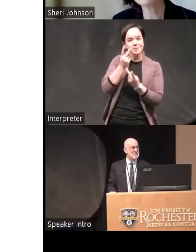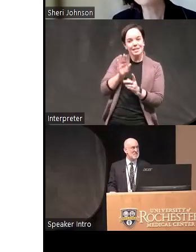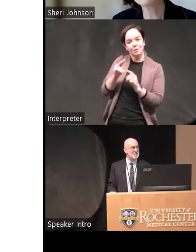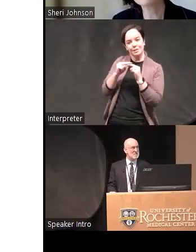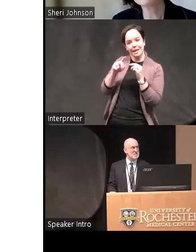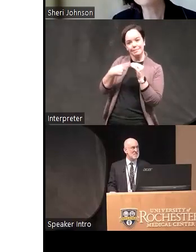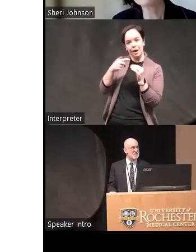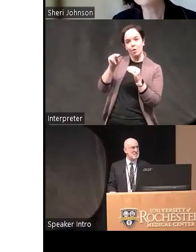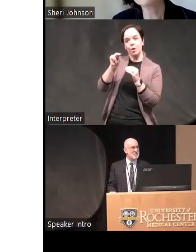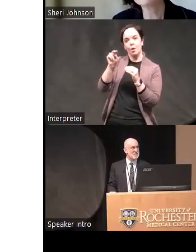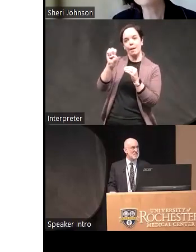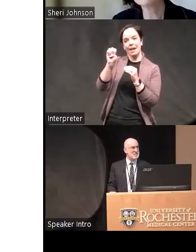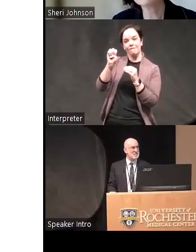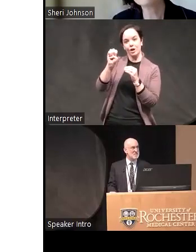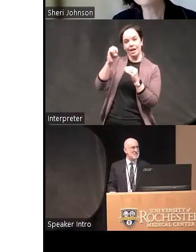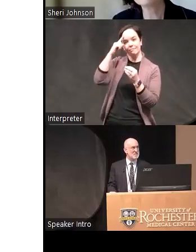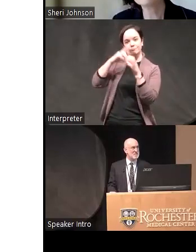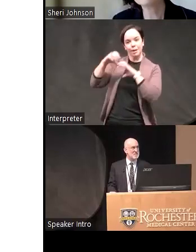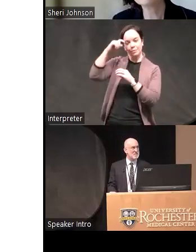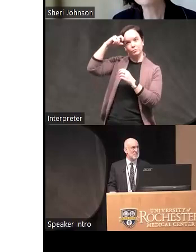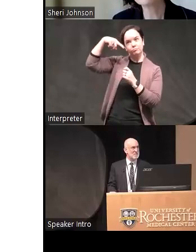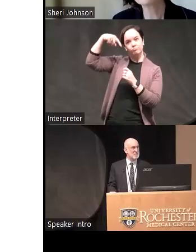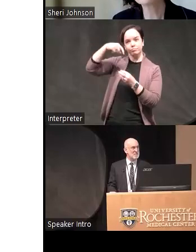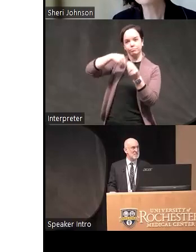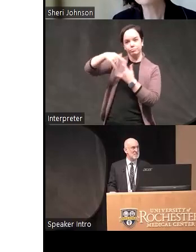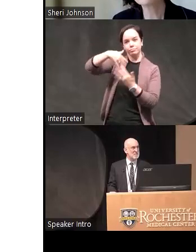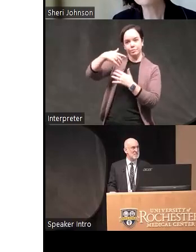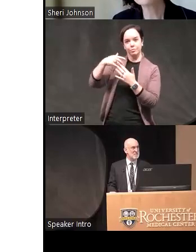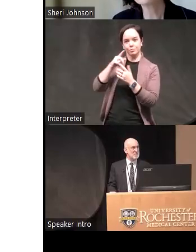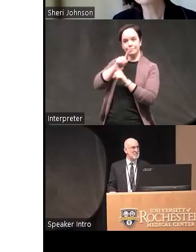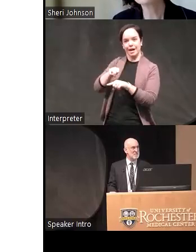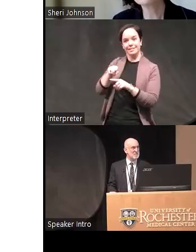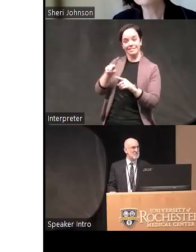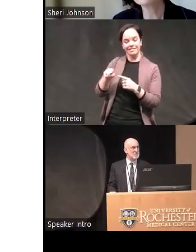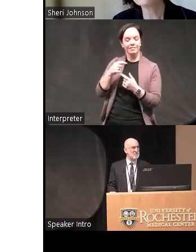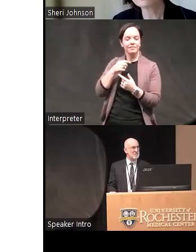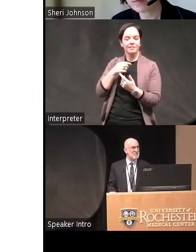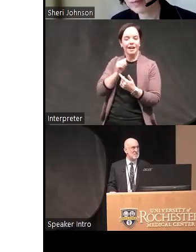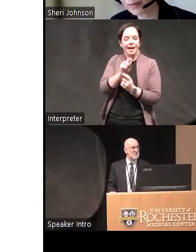responses I wonder if you have any thoughts about that I mean ADHD obviously is such a non-specific